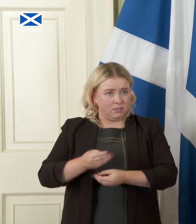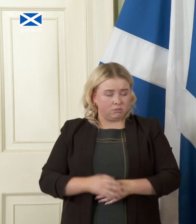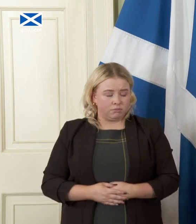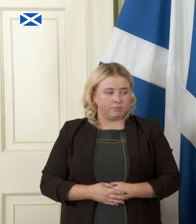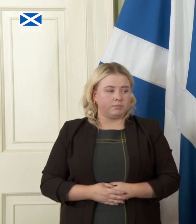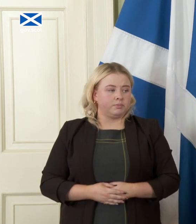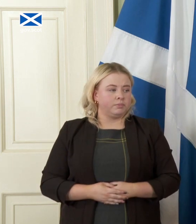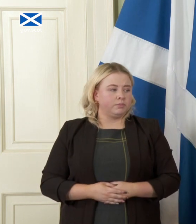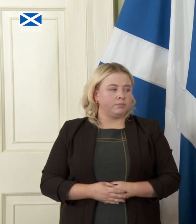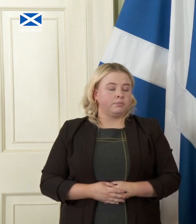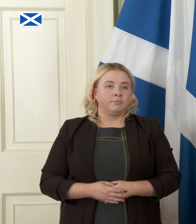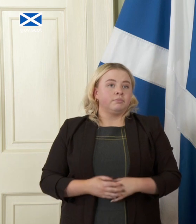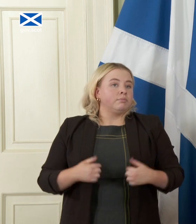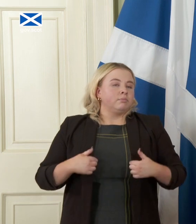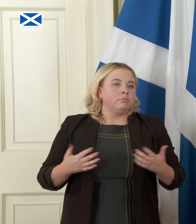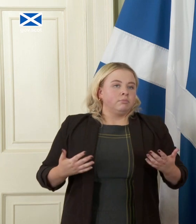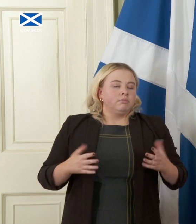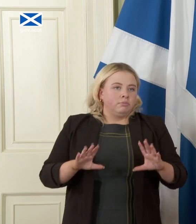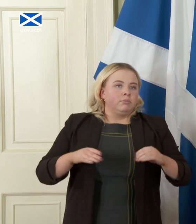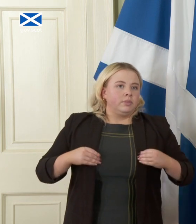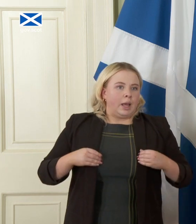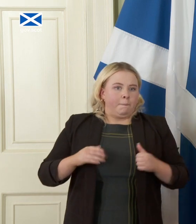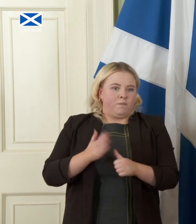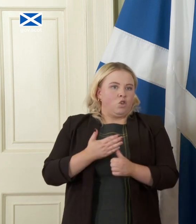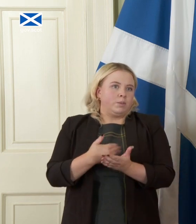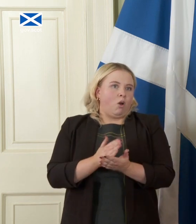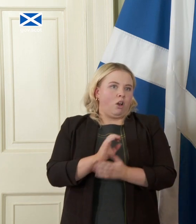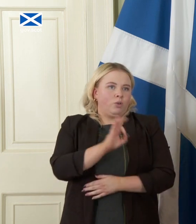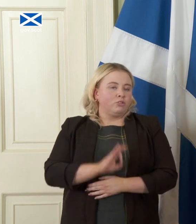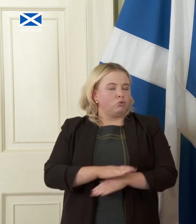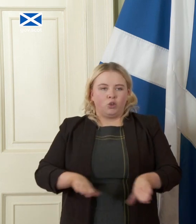so I accept the premise of the first part of your question I don't accept the second part